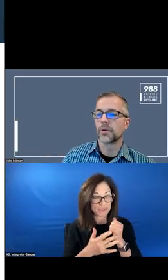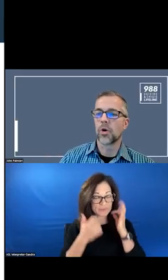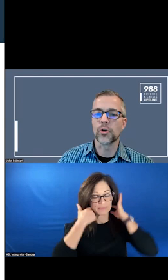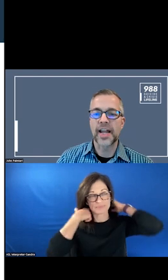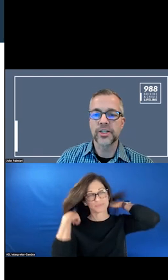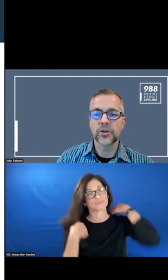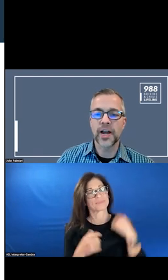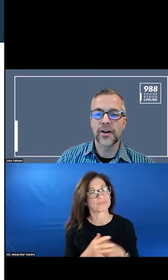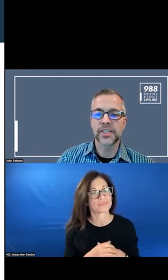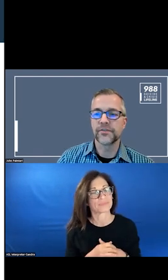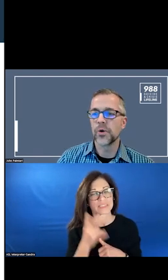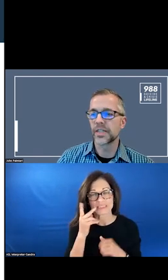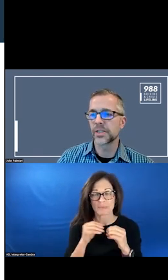MORE GRAIN LAR AREAS OF FOCUS.